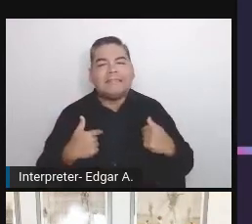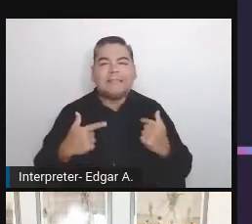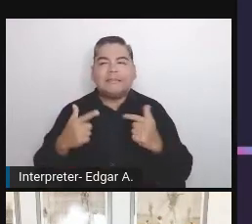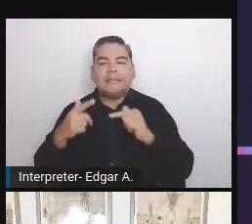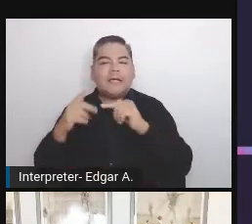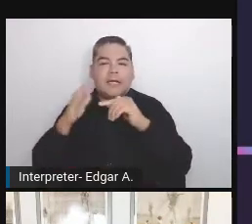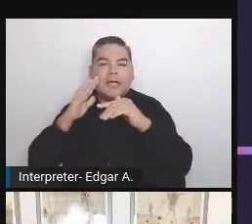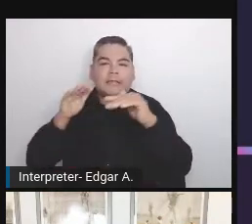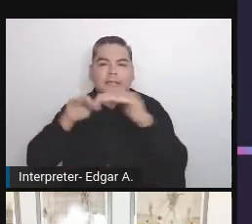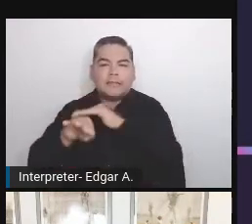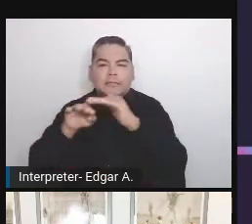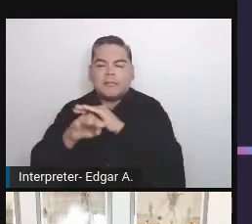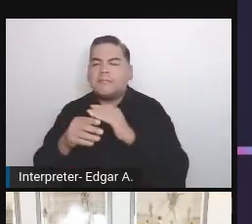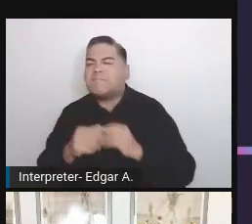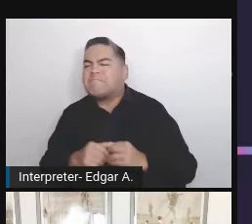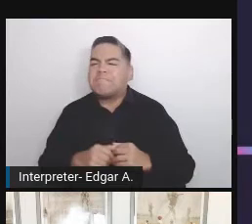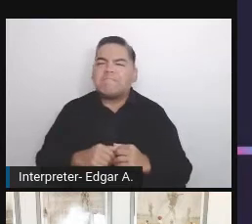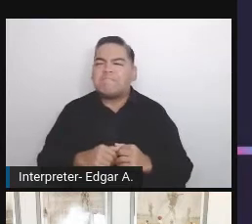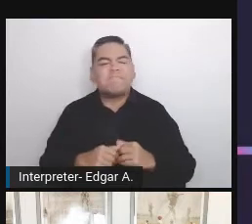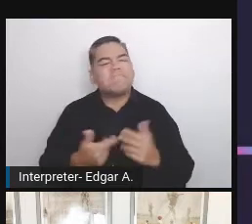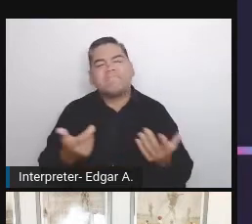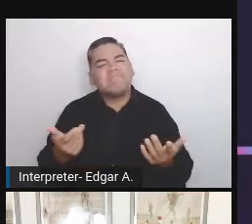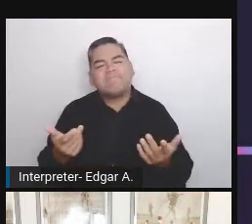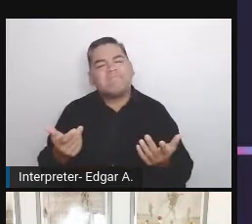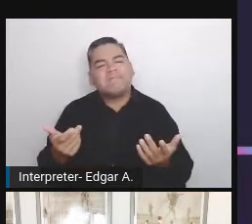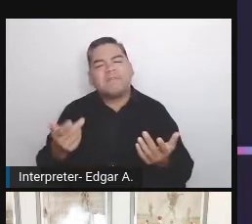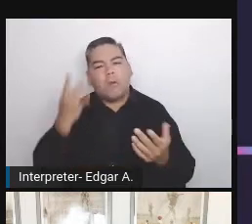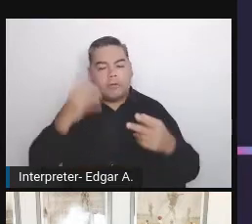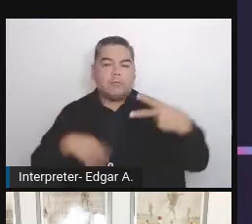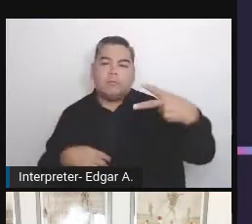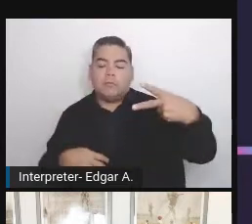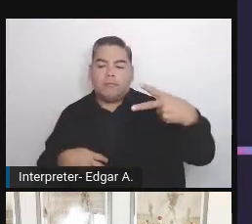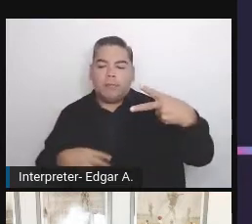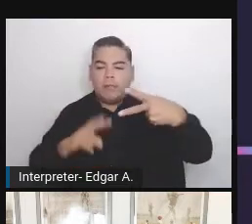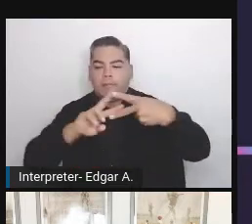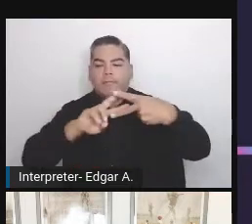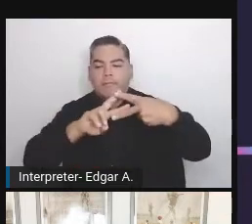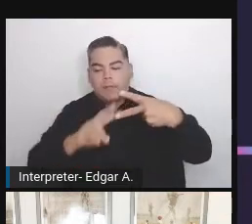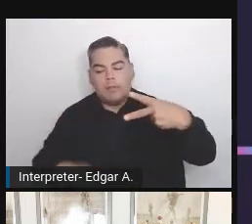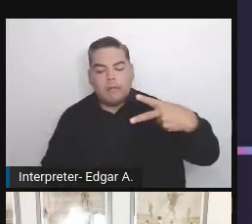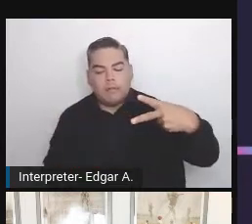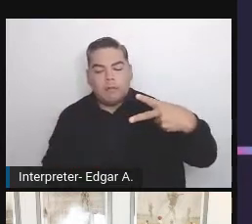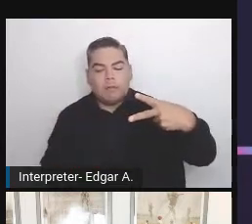that I got interested in accessibility. First of all, I'm a cyclist and I don't know if you've ever been